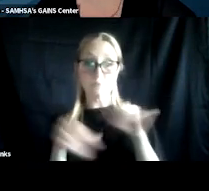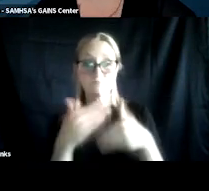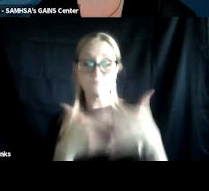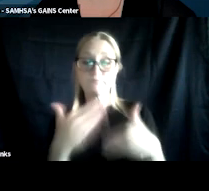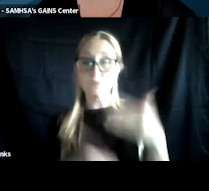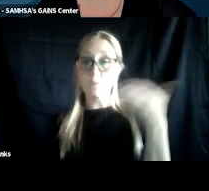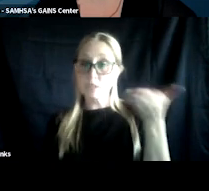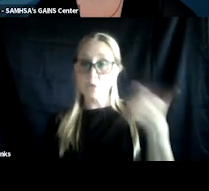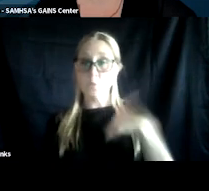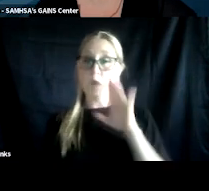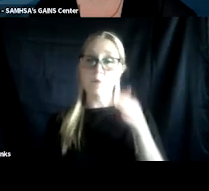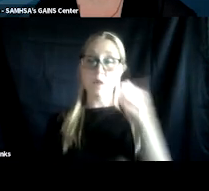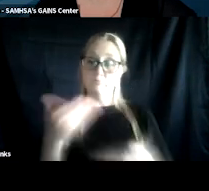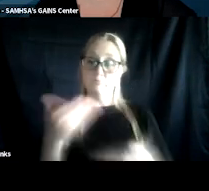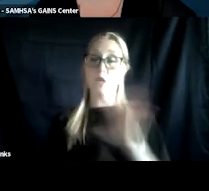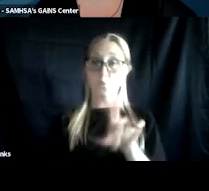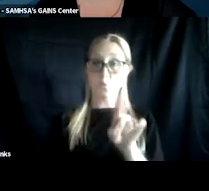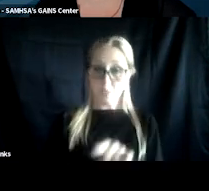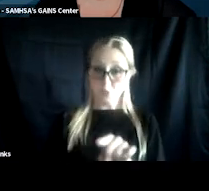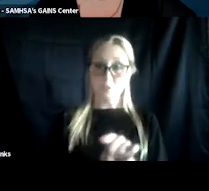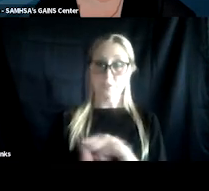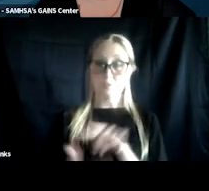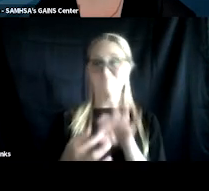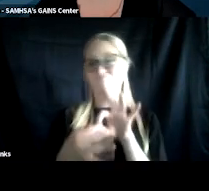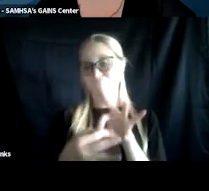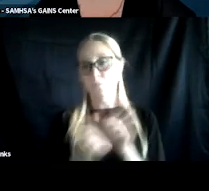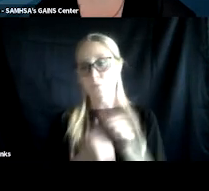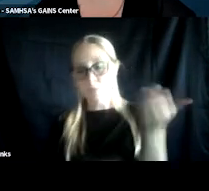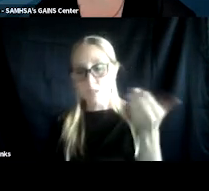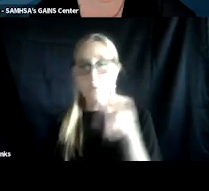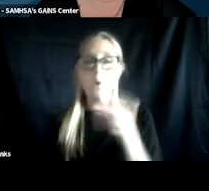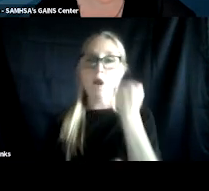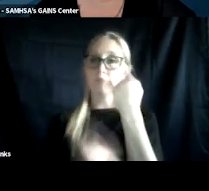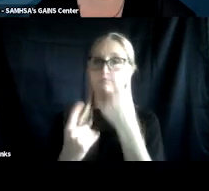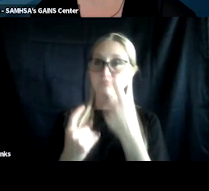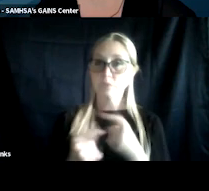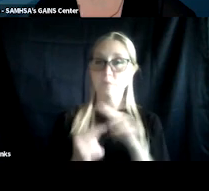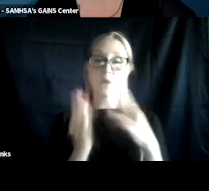we welcome your questions in regards to the presentations or in regards to technology.